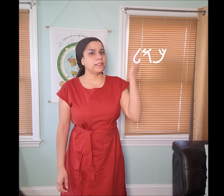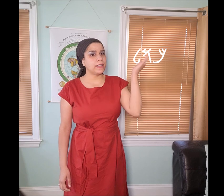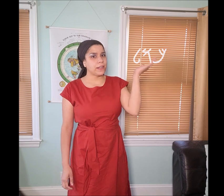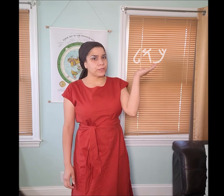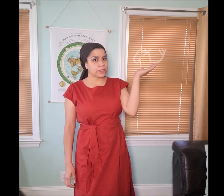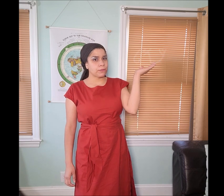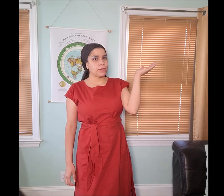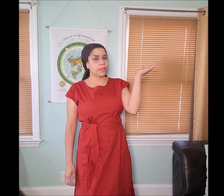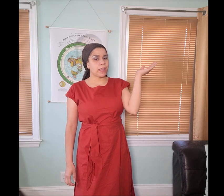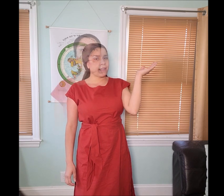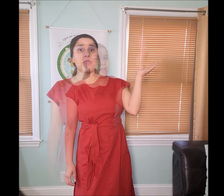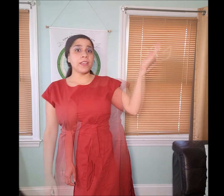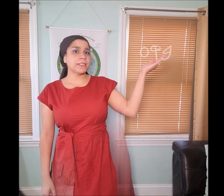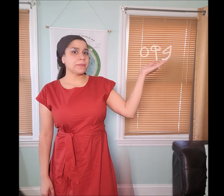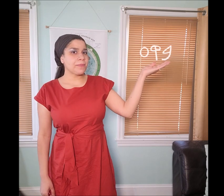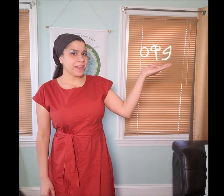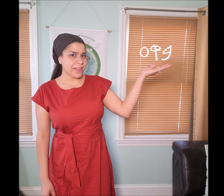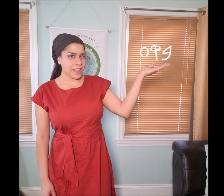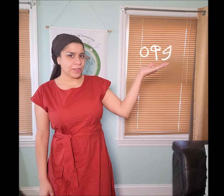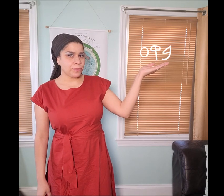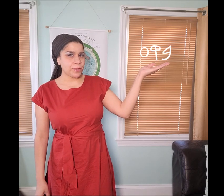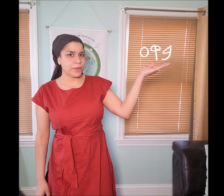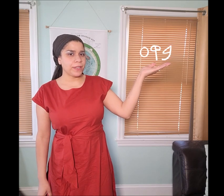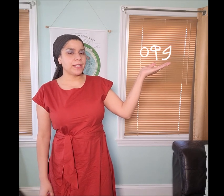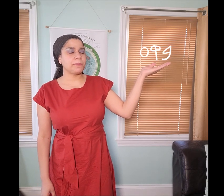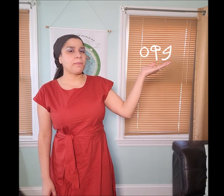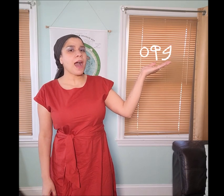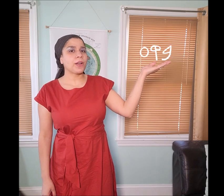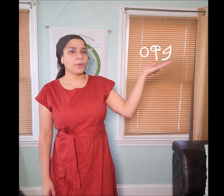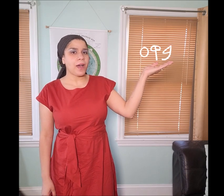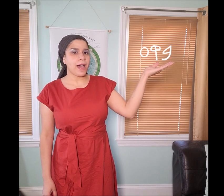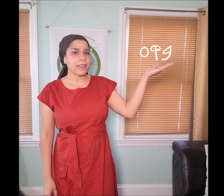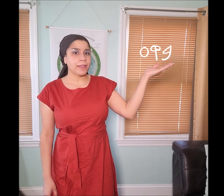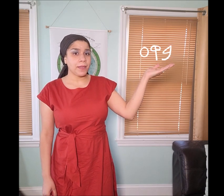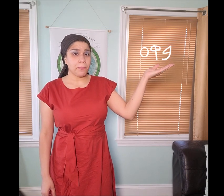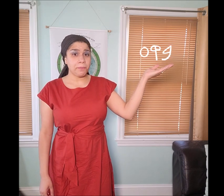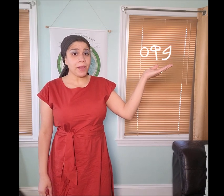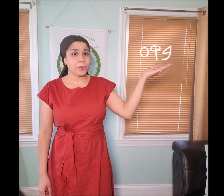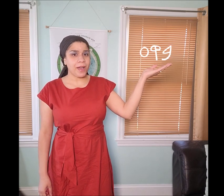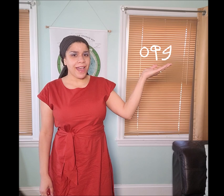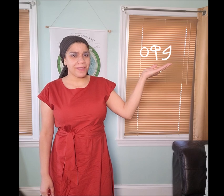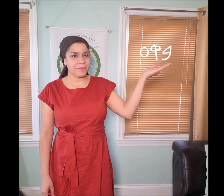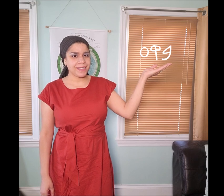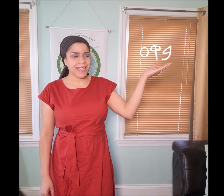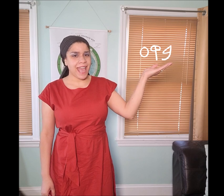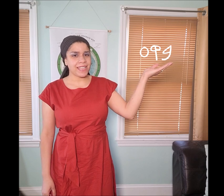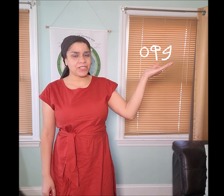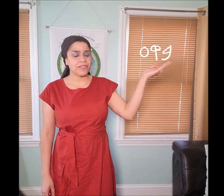These letters communicate that. This word is “baqu’i” . "Baqu'i" means hatch.